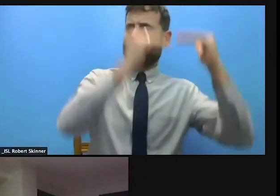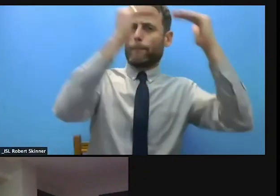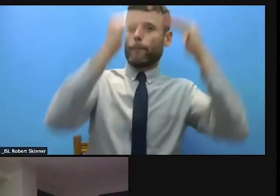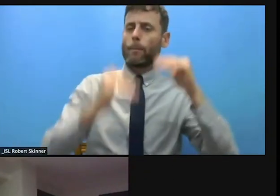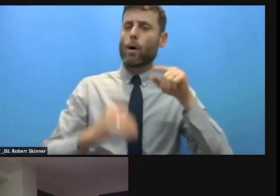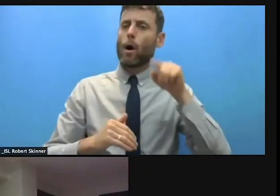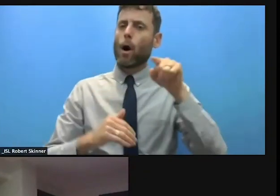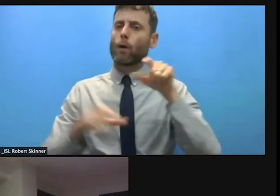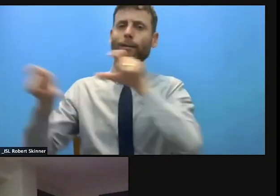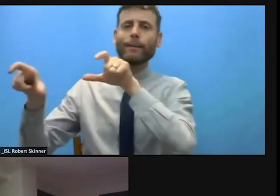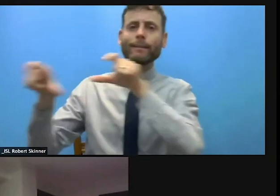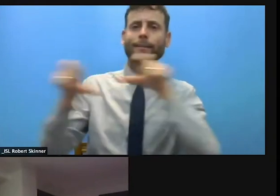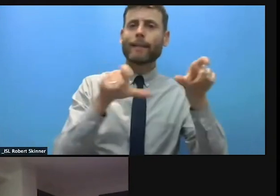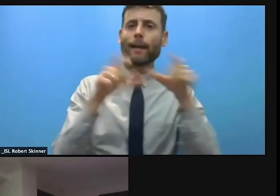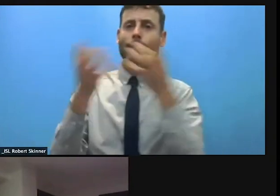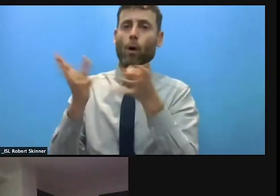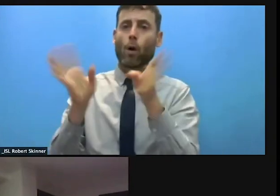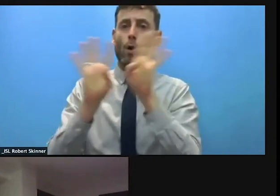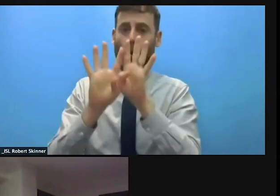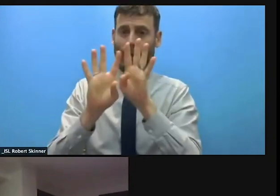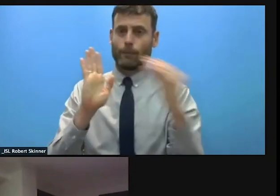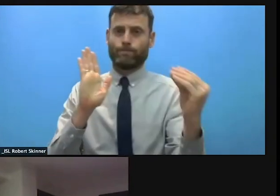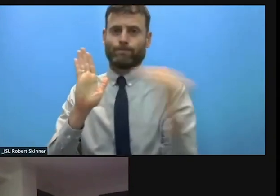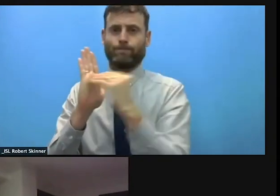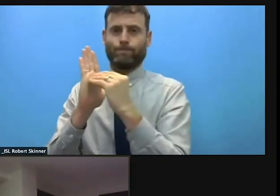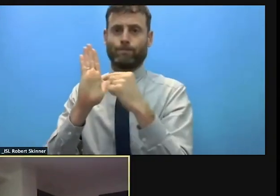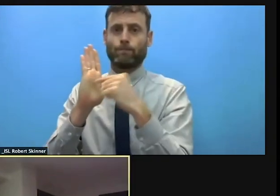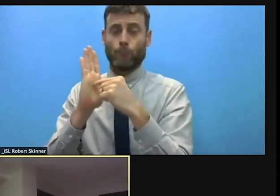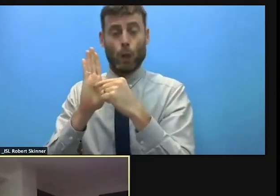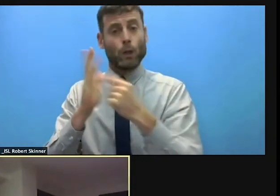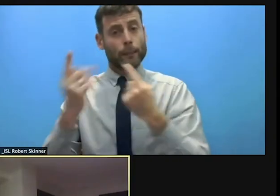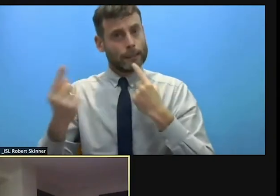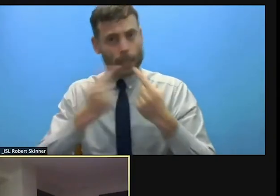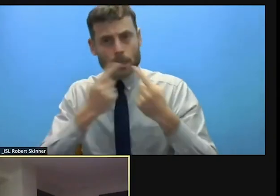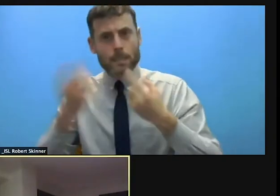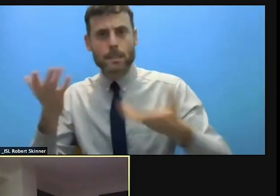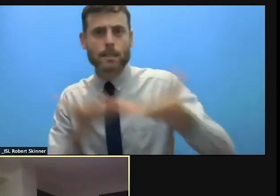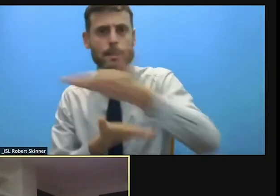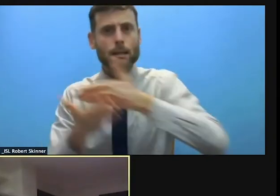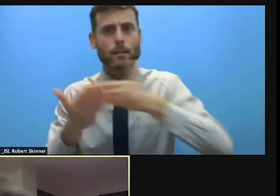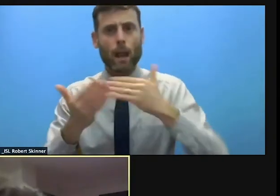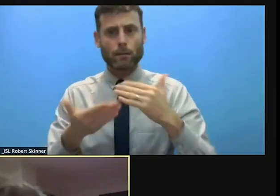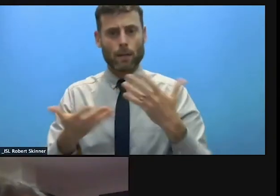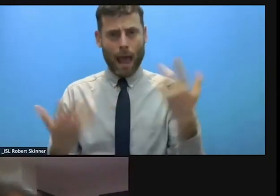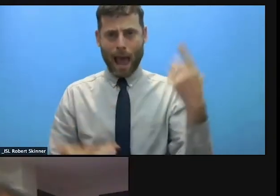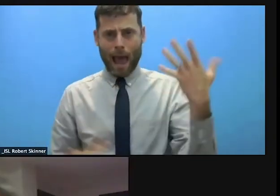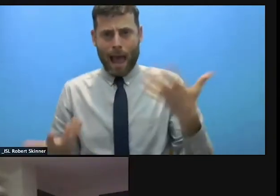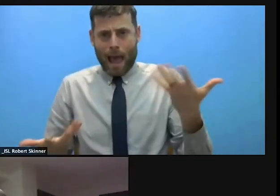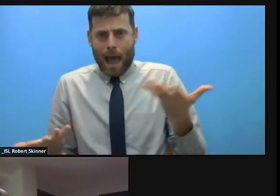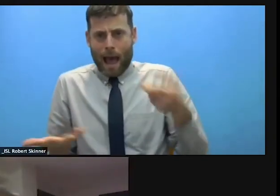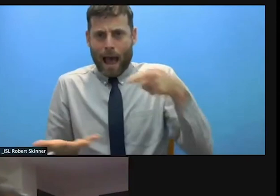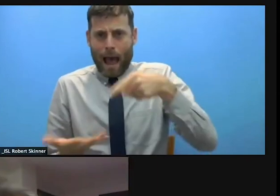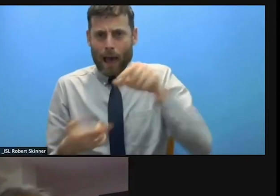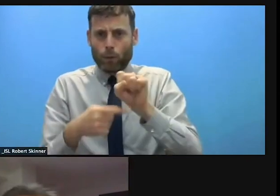that signal that Gillian Triggs talked about? >> CECELIA JIMENEZ DAMARY: Yes. You've helped me a lot there because I need to catch up